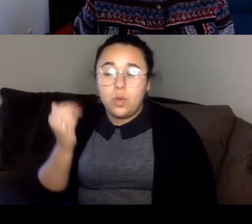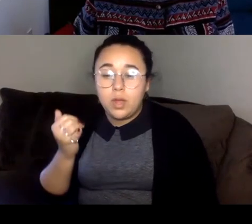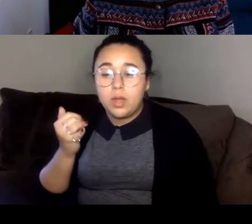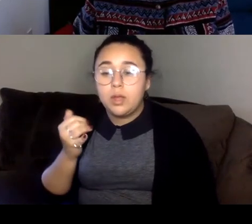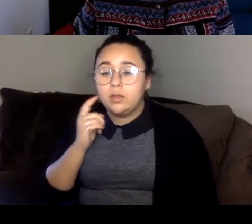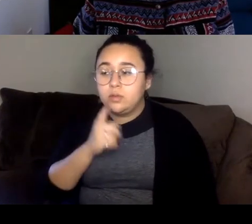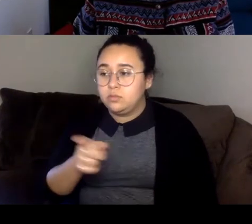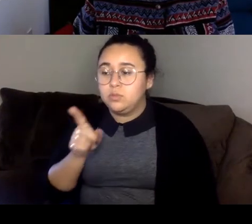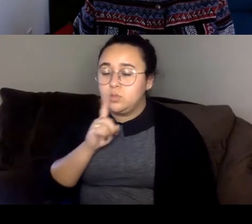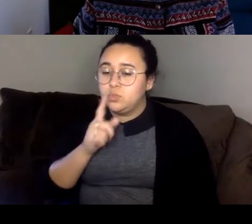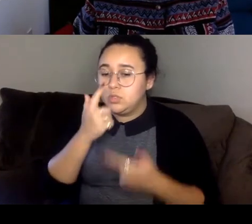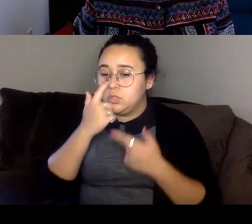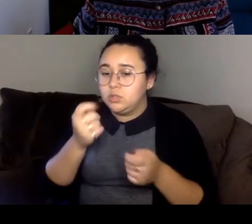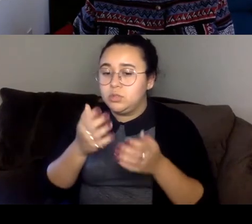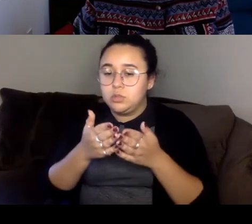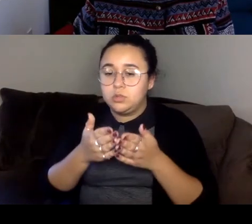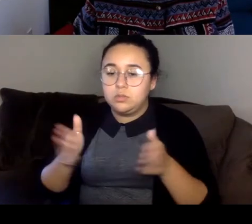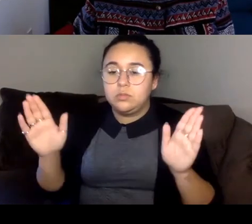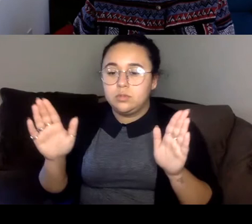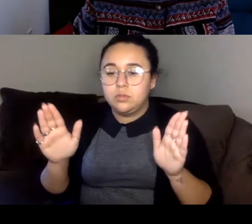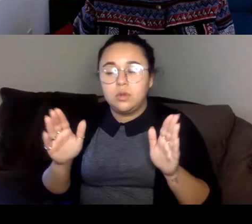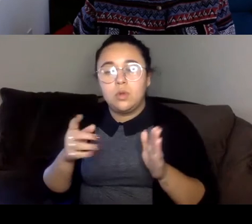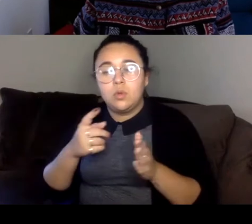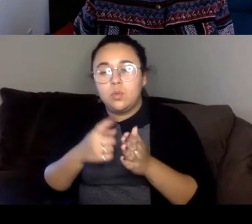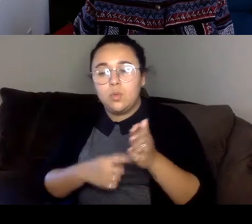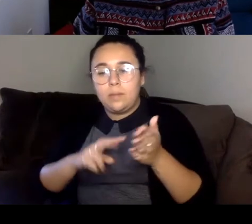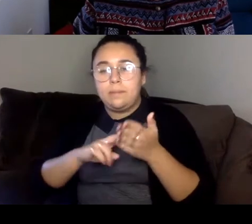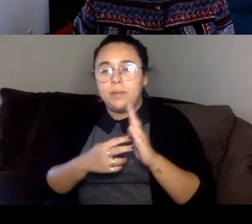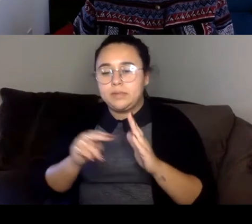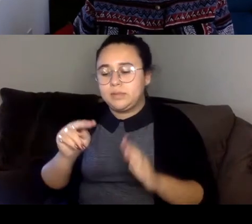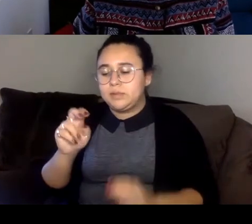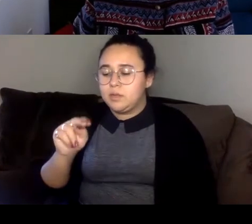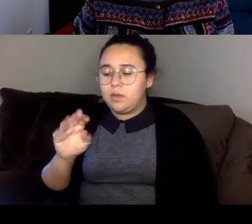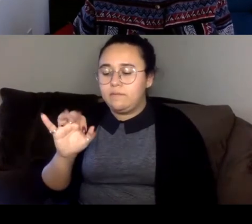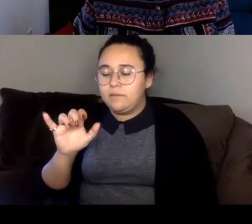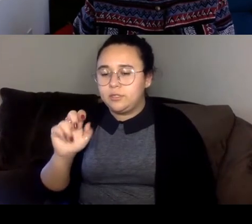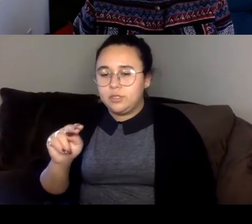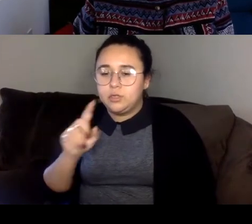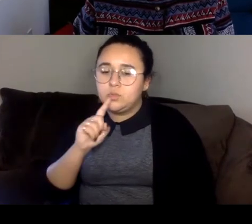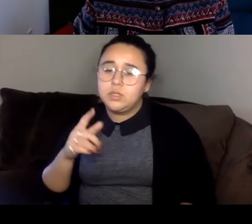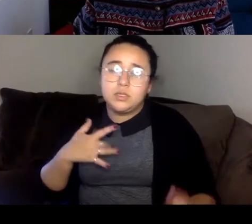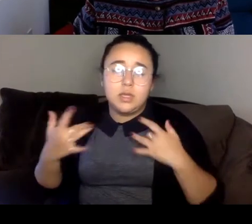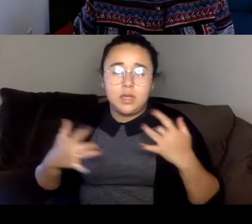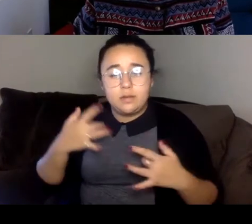really interested in expanding what nonfiction is or can be, and that's so exciting for me.